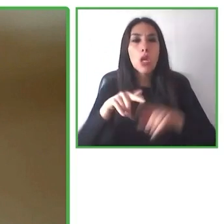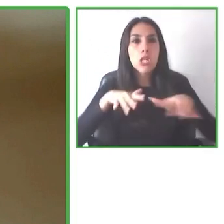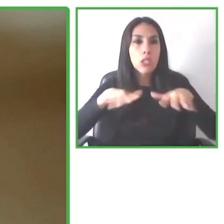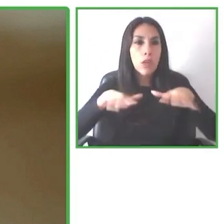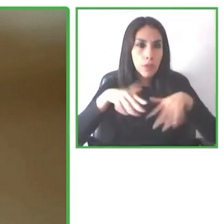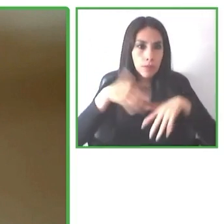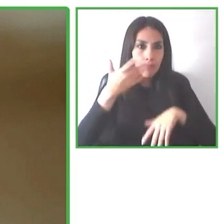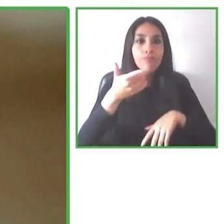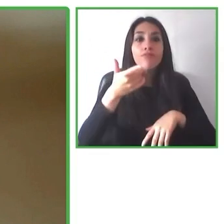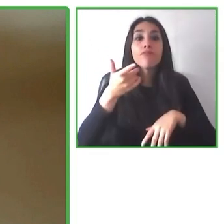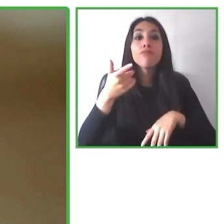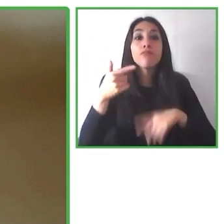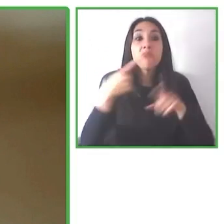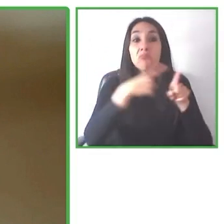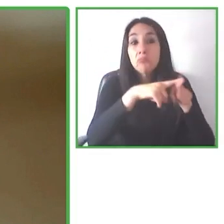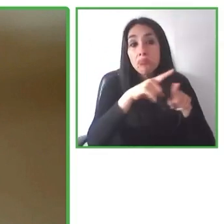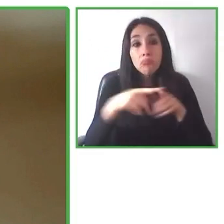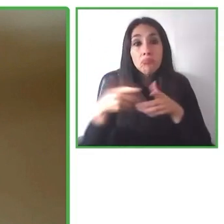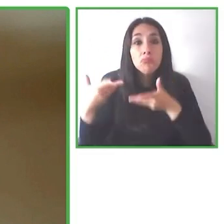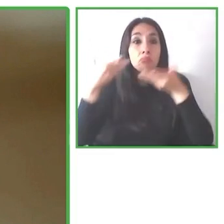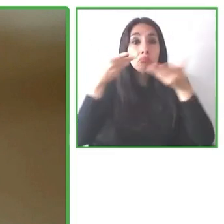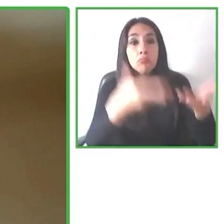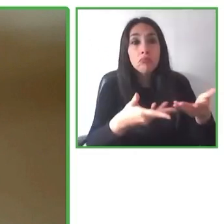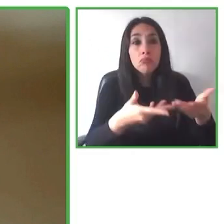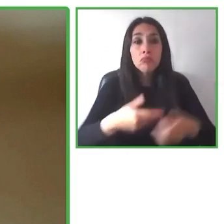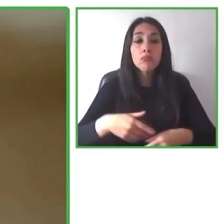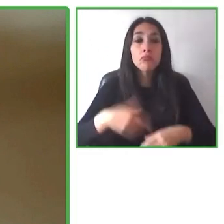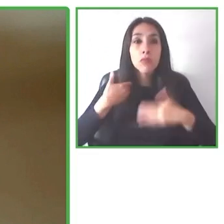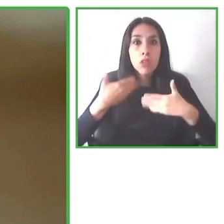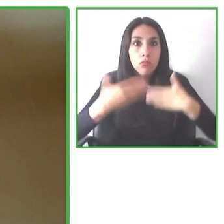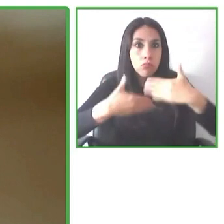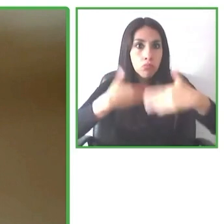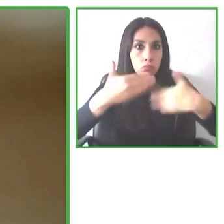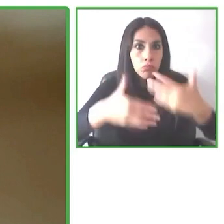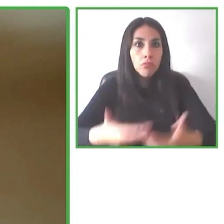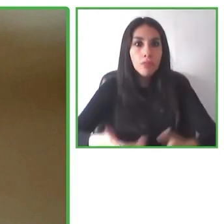the highest quality of service.